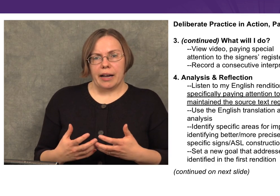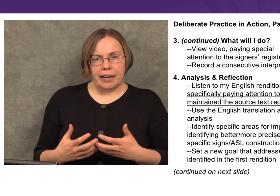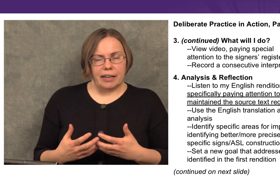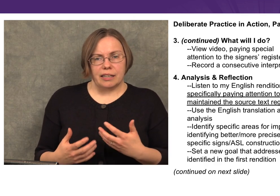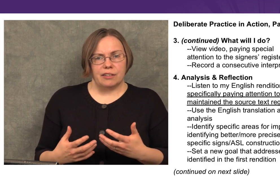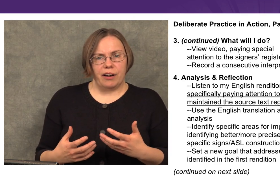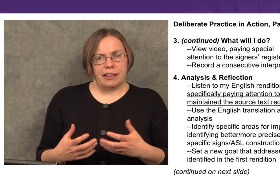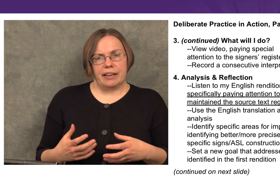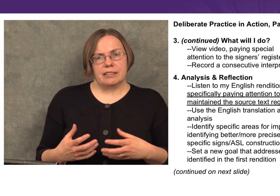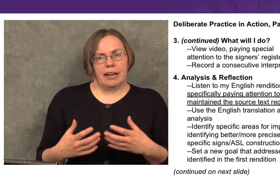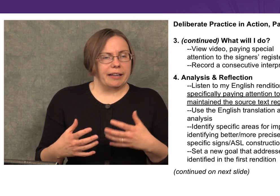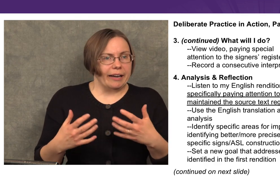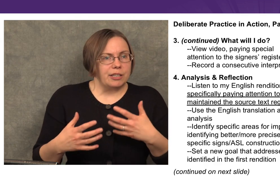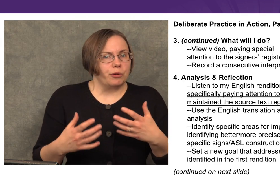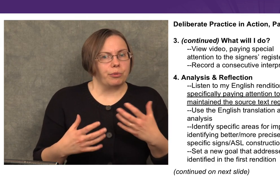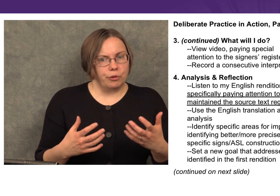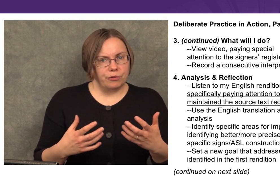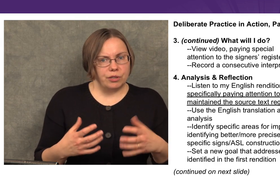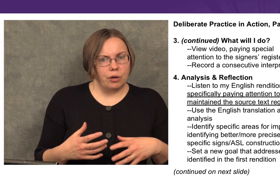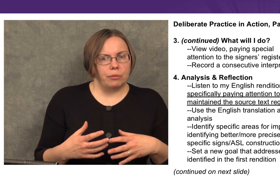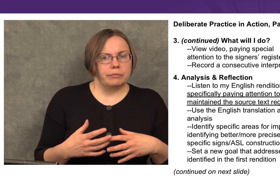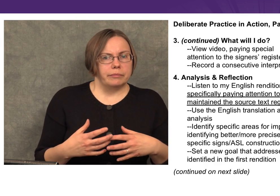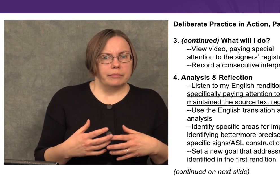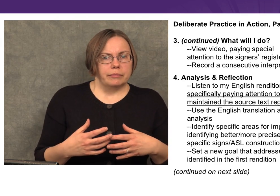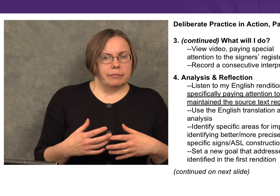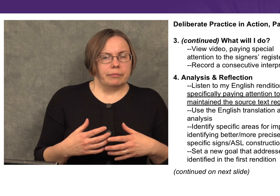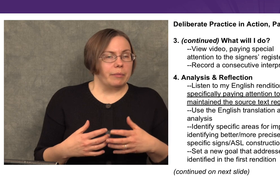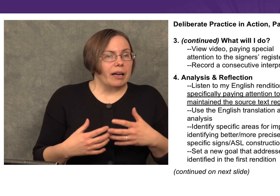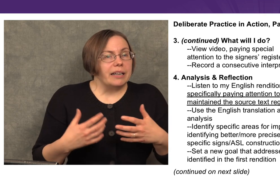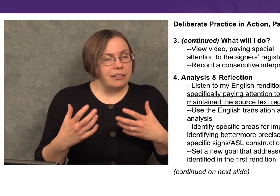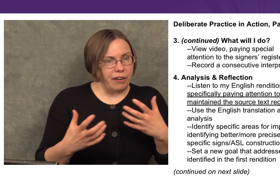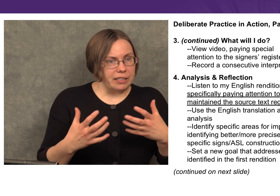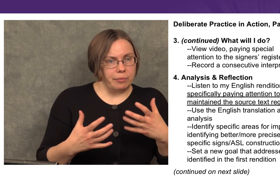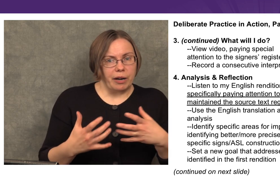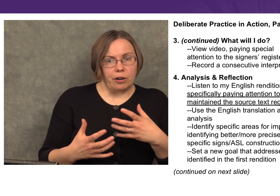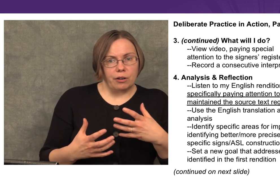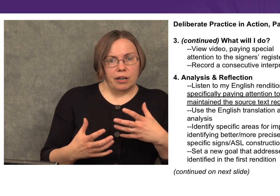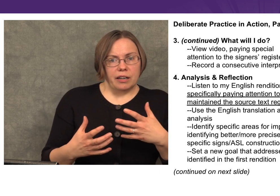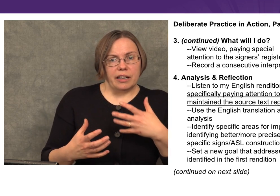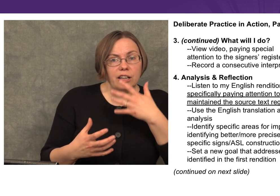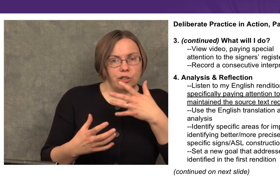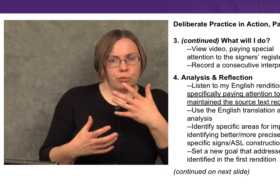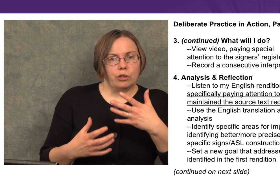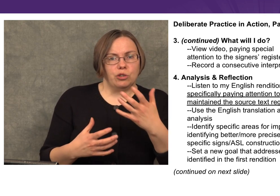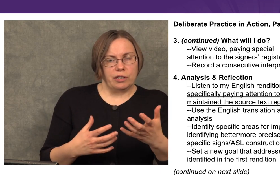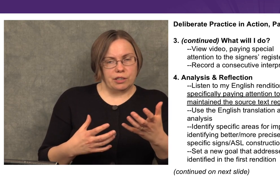I can identify things that I think I need to improve. So, maybe I need to find some better English word choices